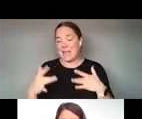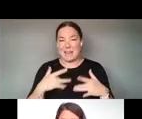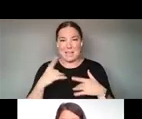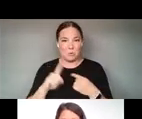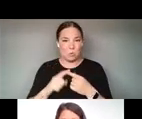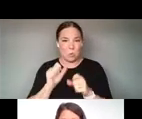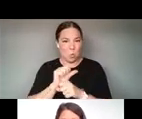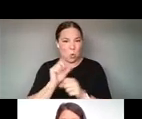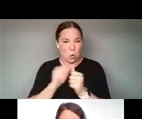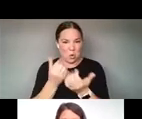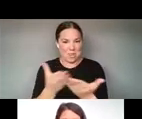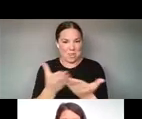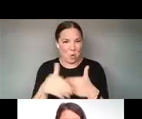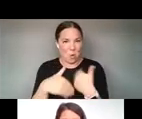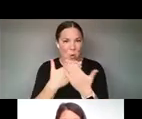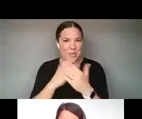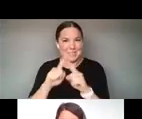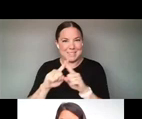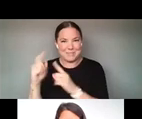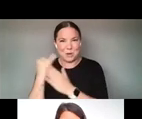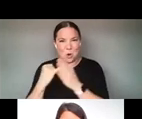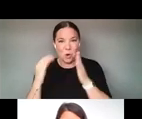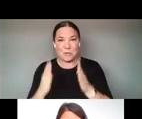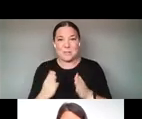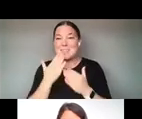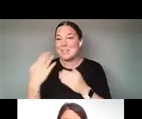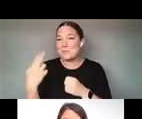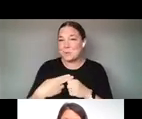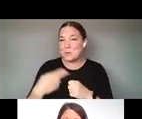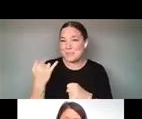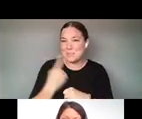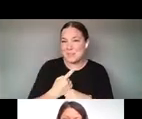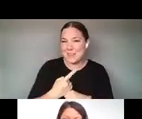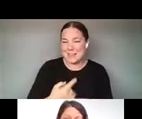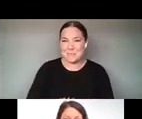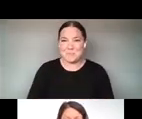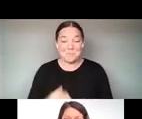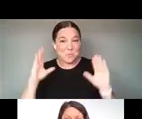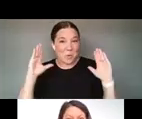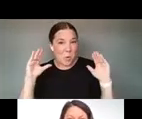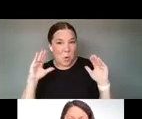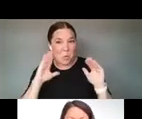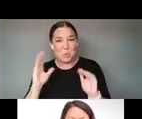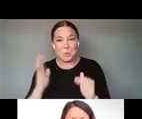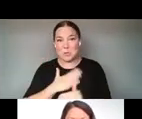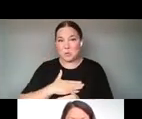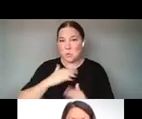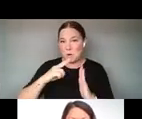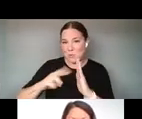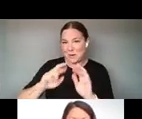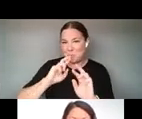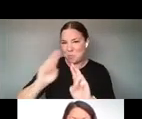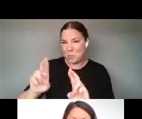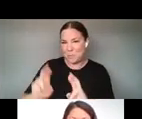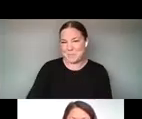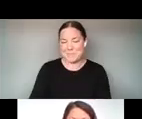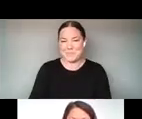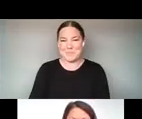ARTISTS. AND THANK YOU SO MUCH FOR JOINING US TODAY AND WE HOPE YOU ENJOY THE REPORT.